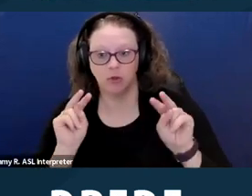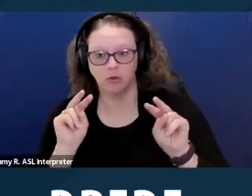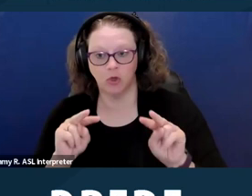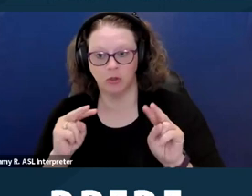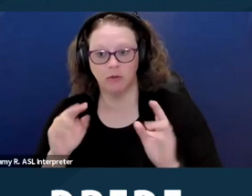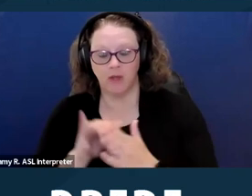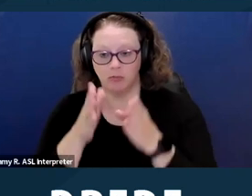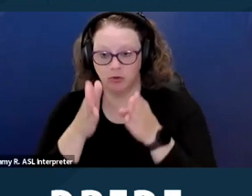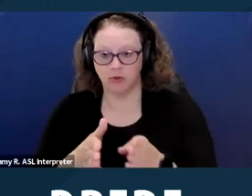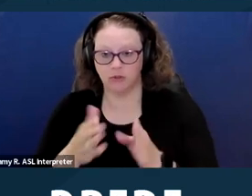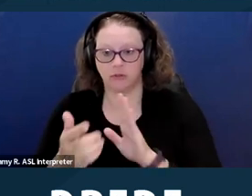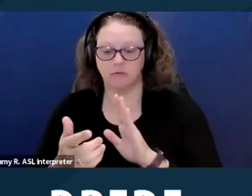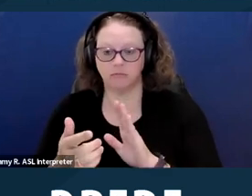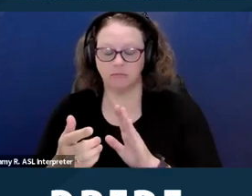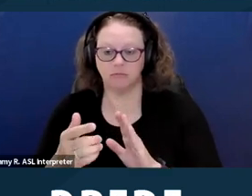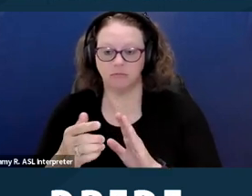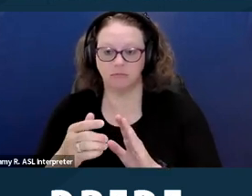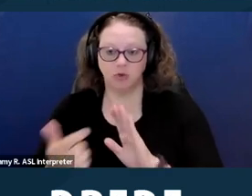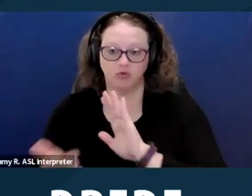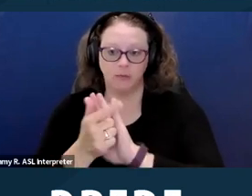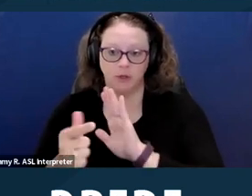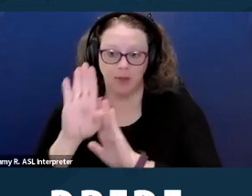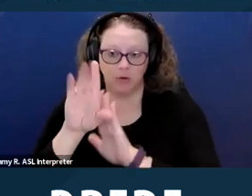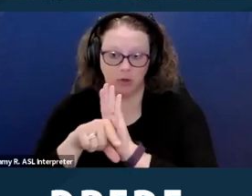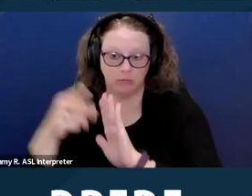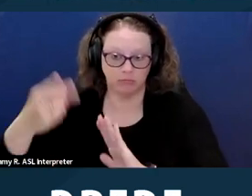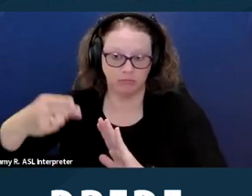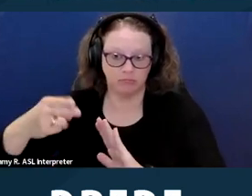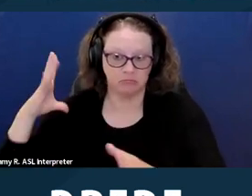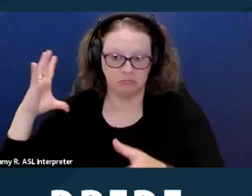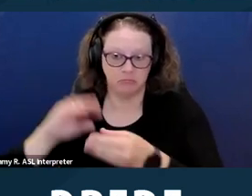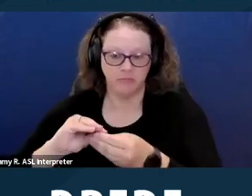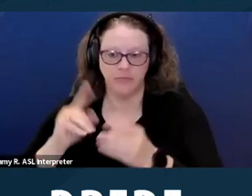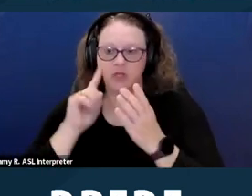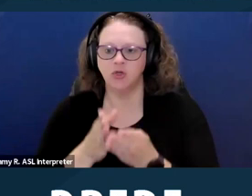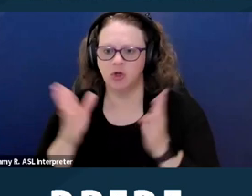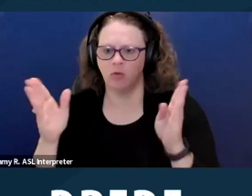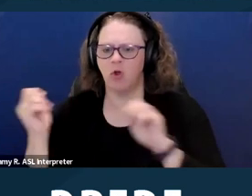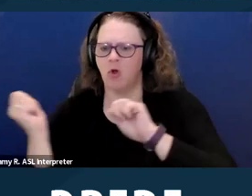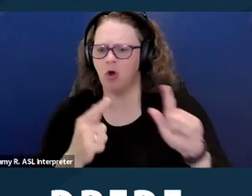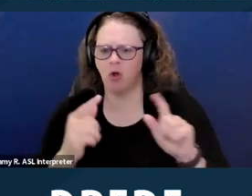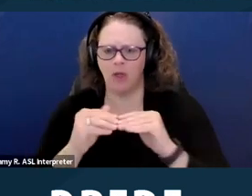We do know that. And in general all housing providers, screen tenants and there are legitimate interests